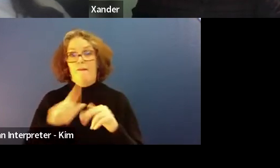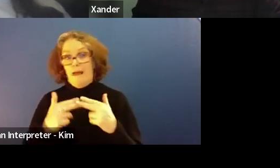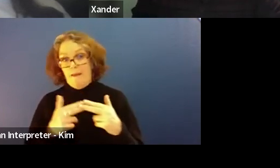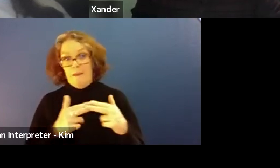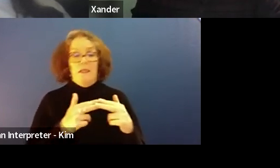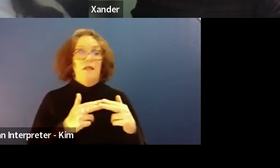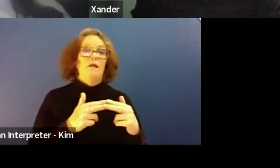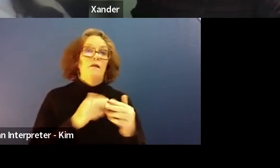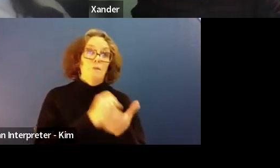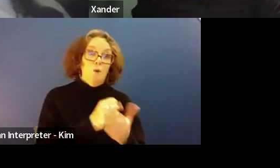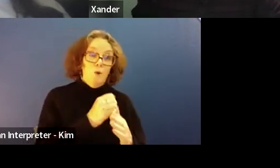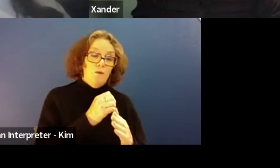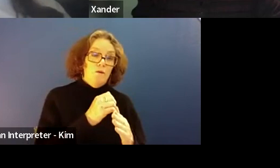things.